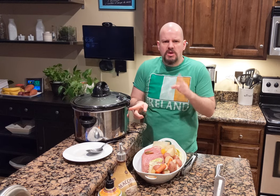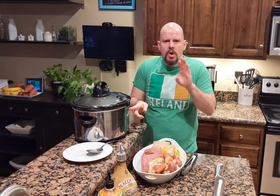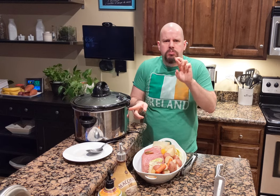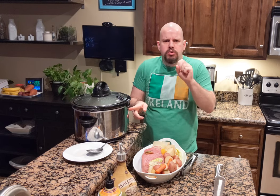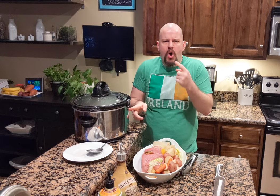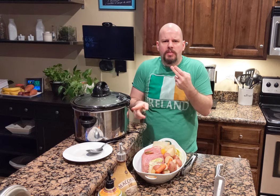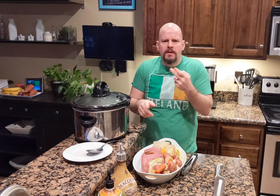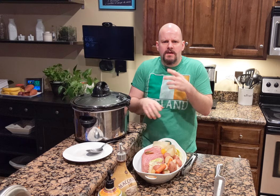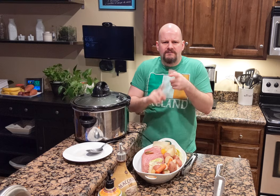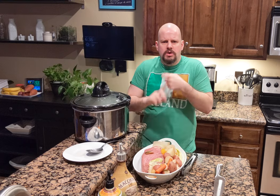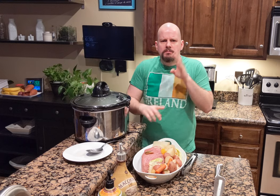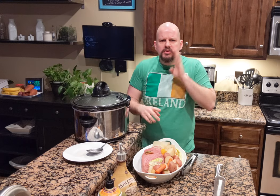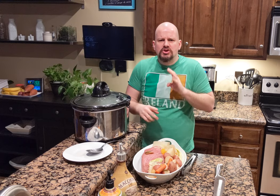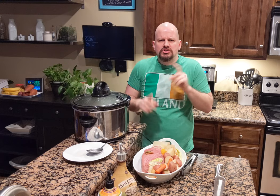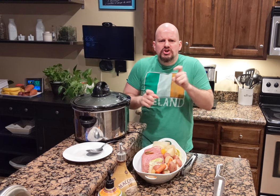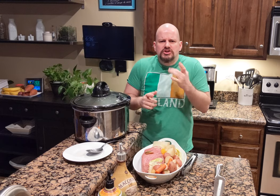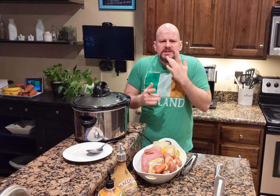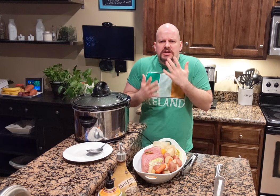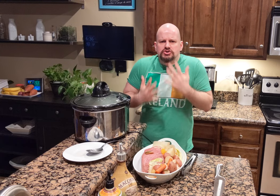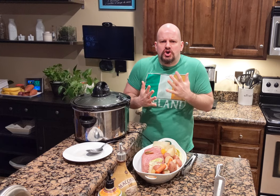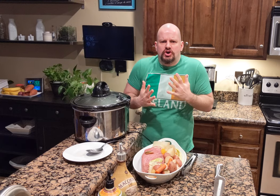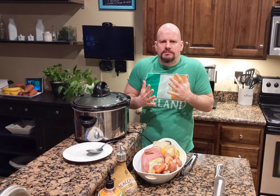The broth is from beer and it should taste good.